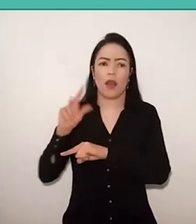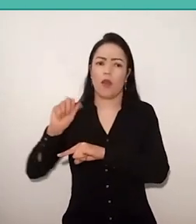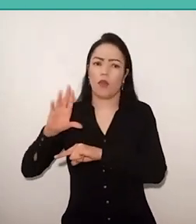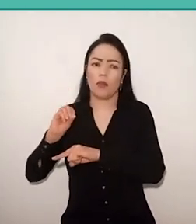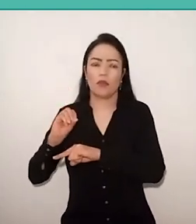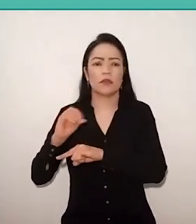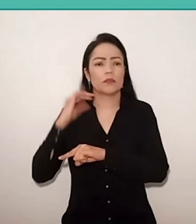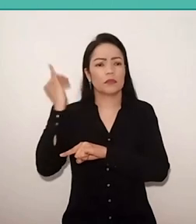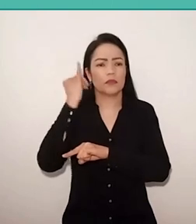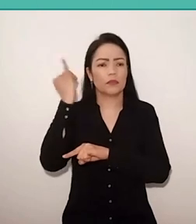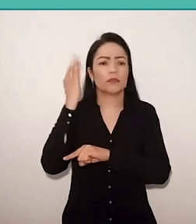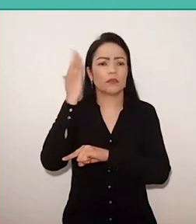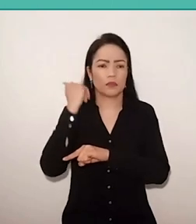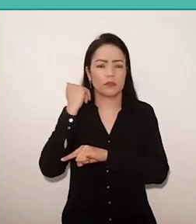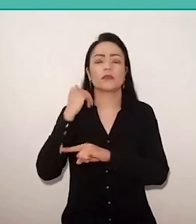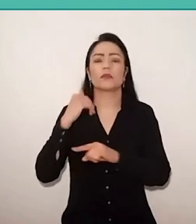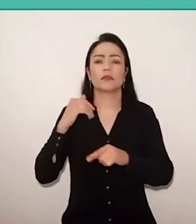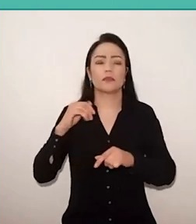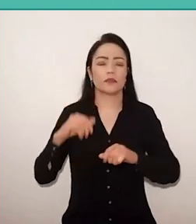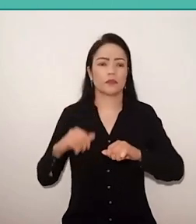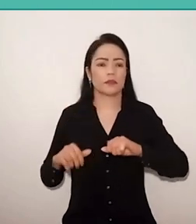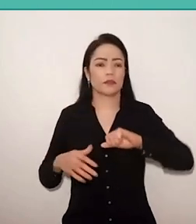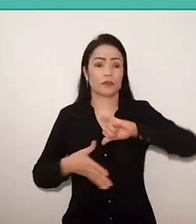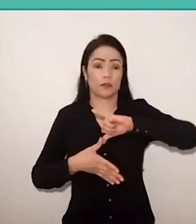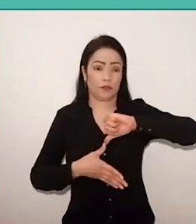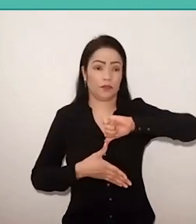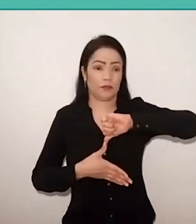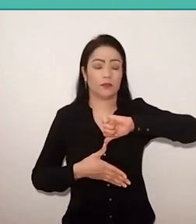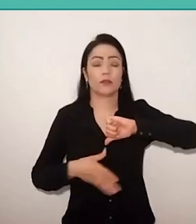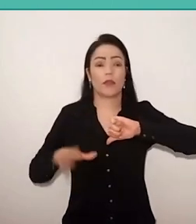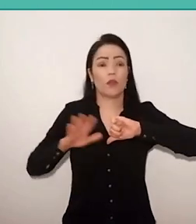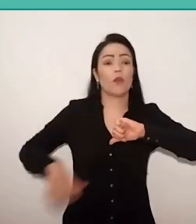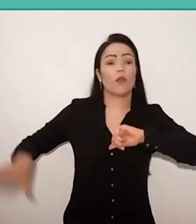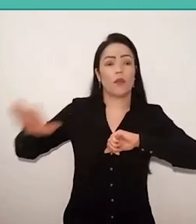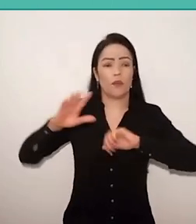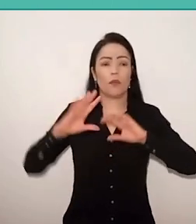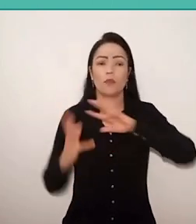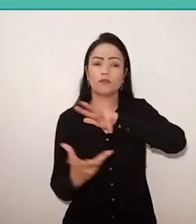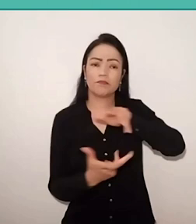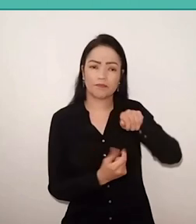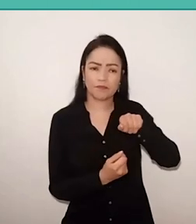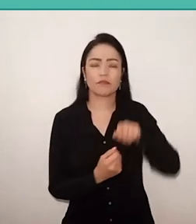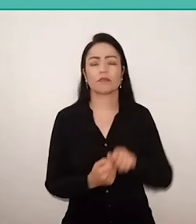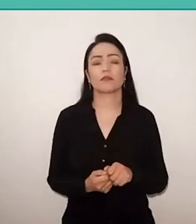throughout Latin America and, supposedly all over the world. Coincidentally too, we are celebrating,